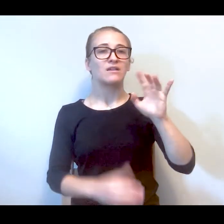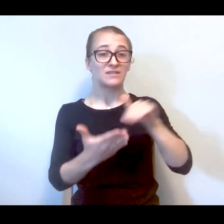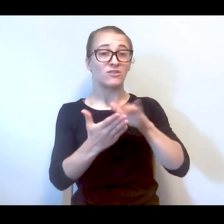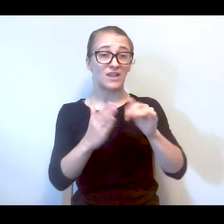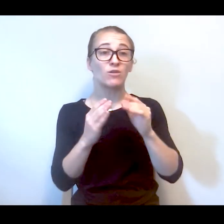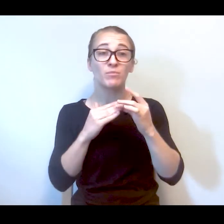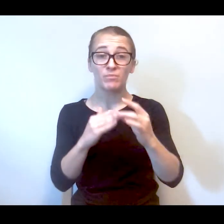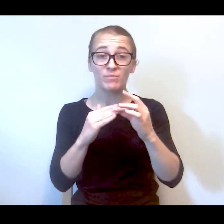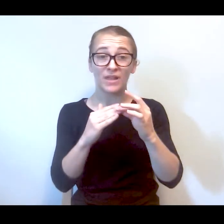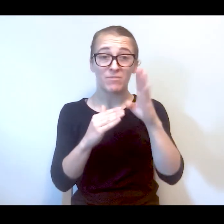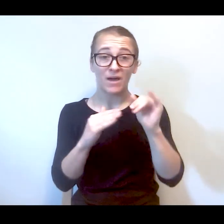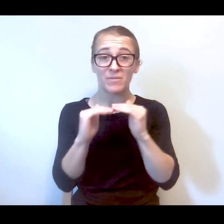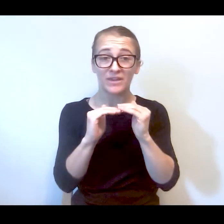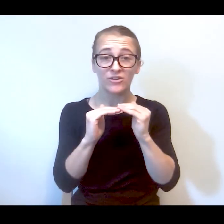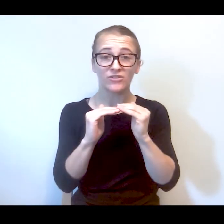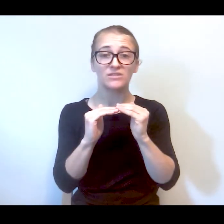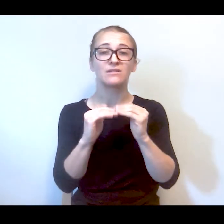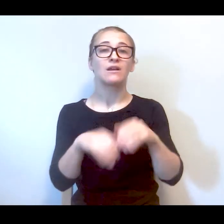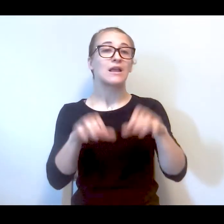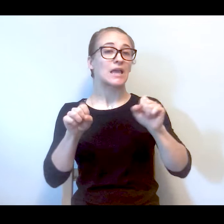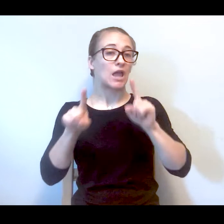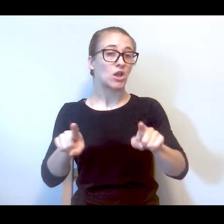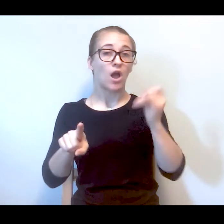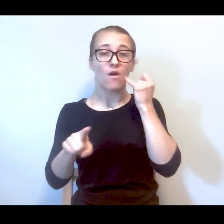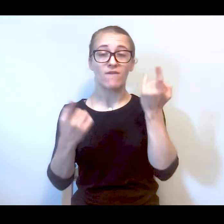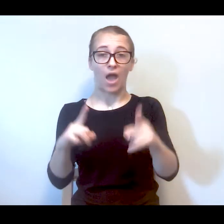led, homelike environment that you can go when